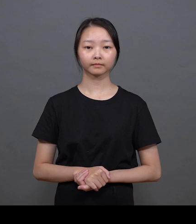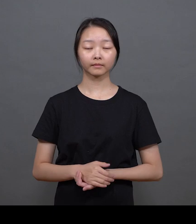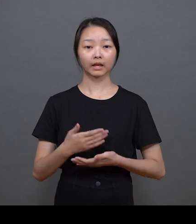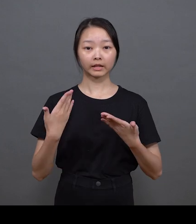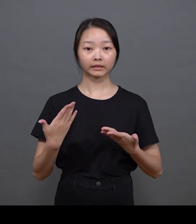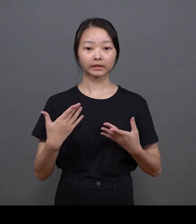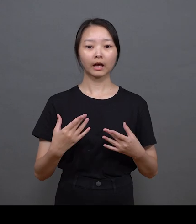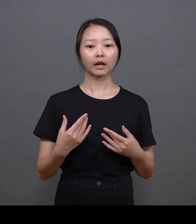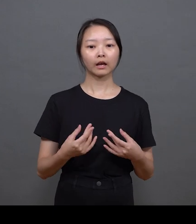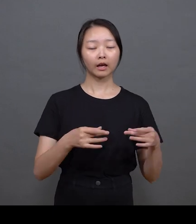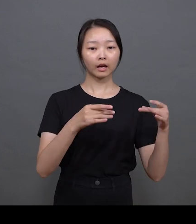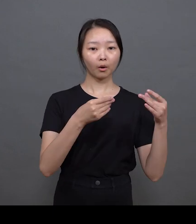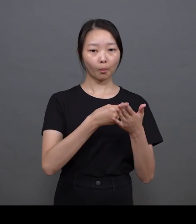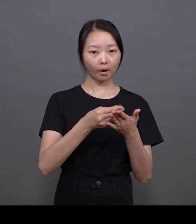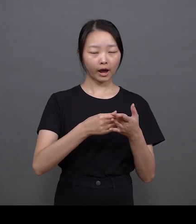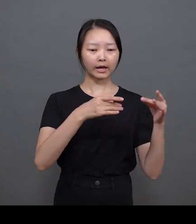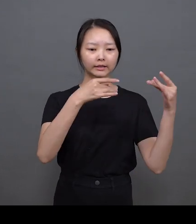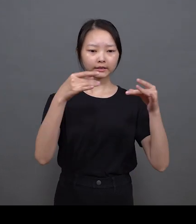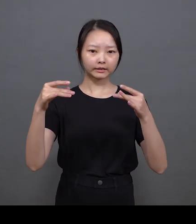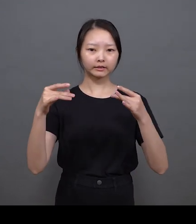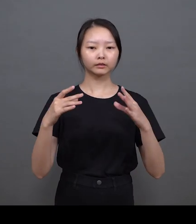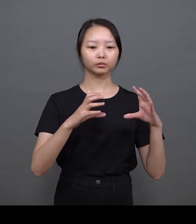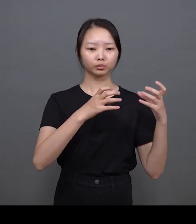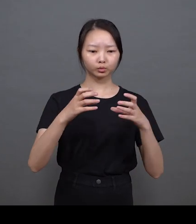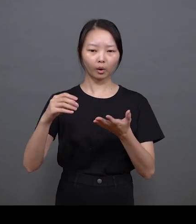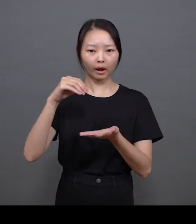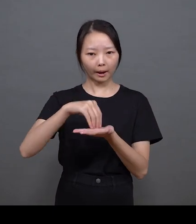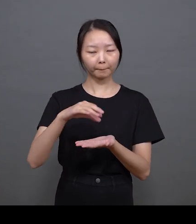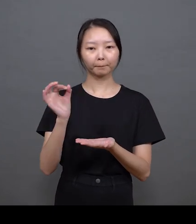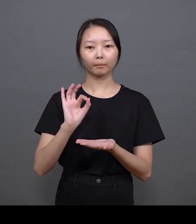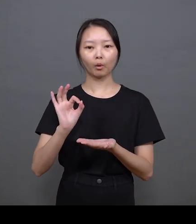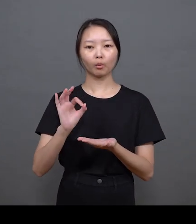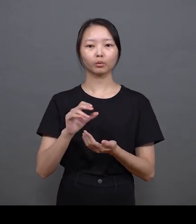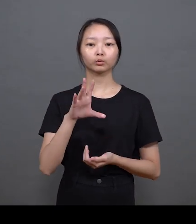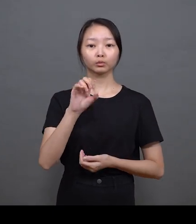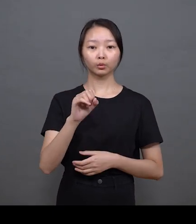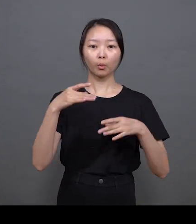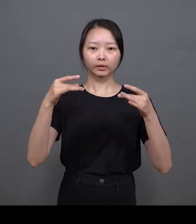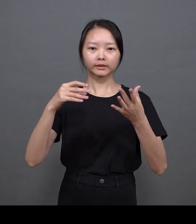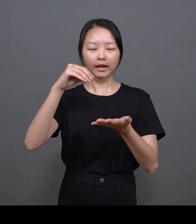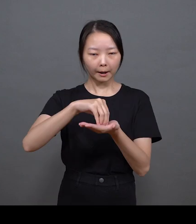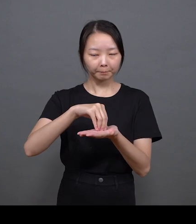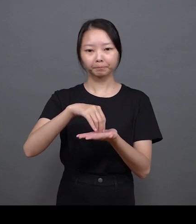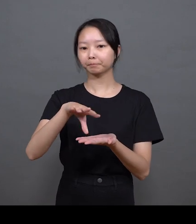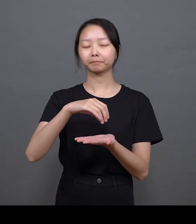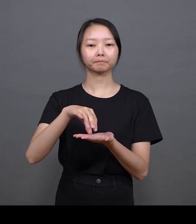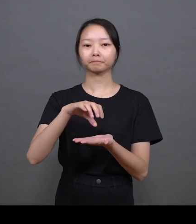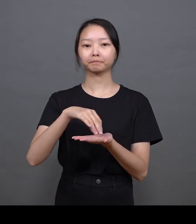I don’t have a specific preference for paper I don’t even see paper as necessary for painting